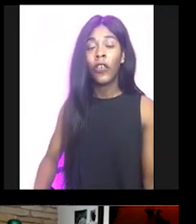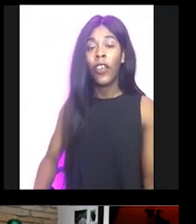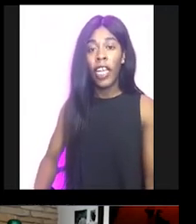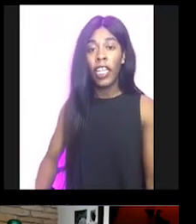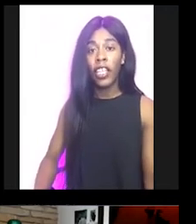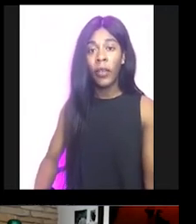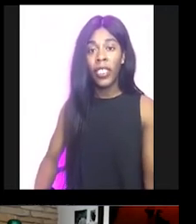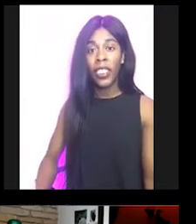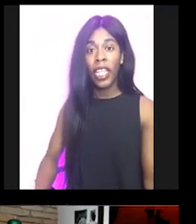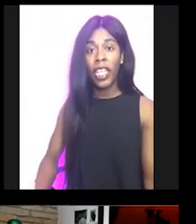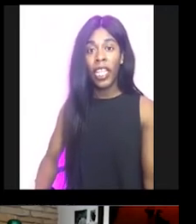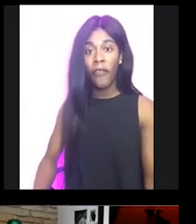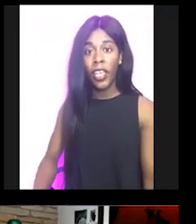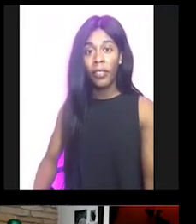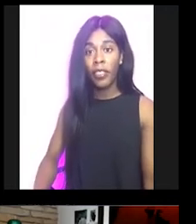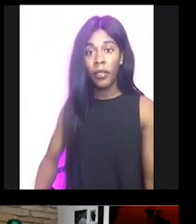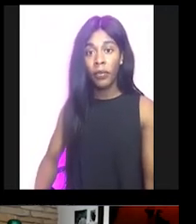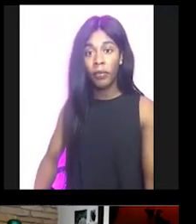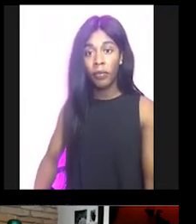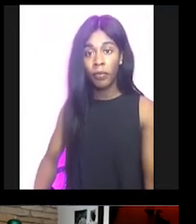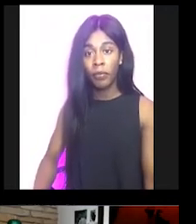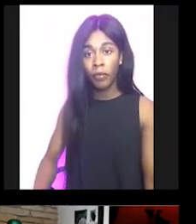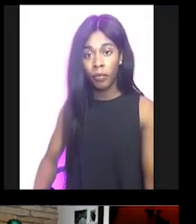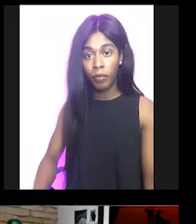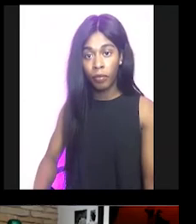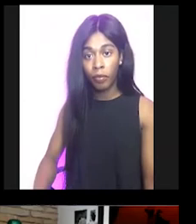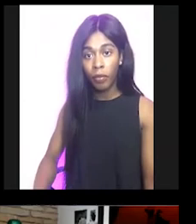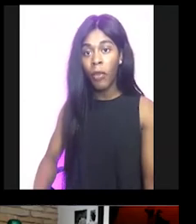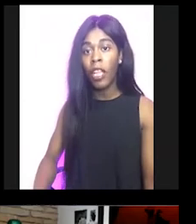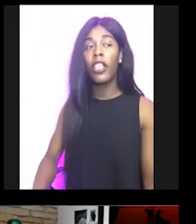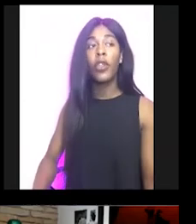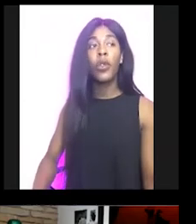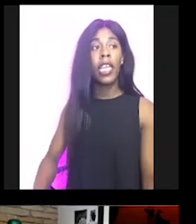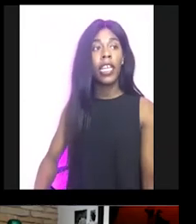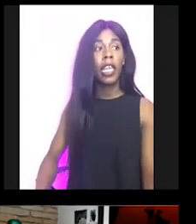find a therapist not Facebook. Like you can,